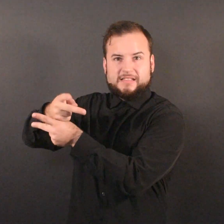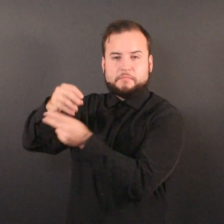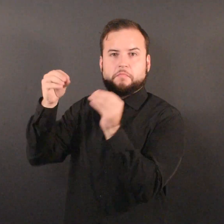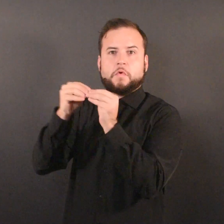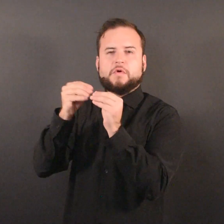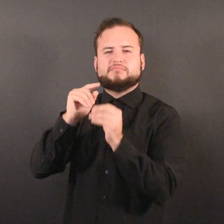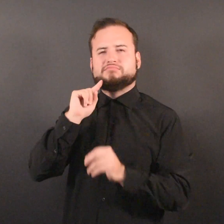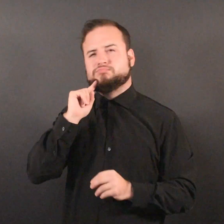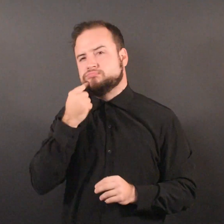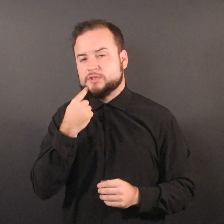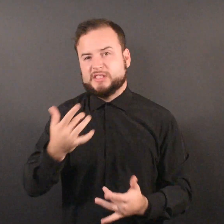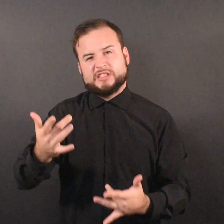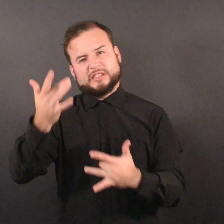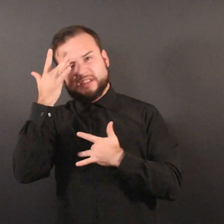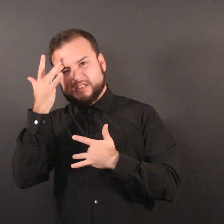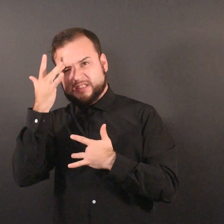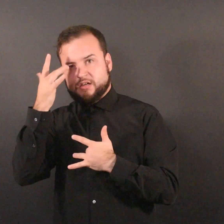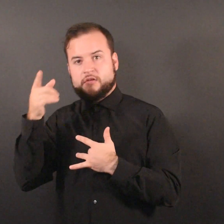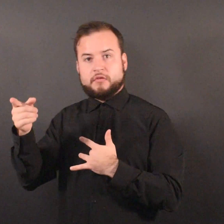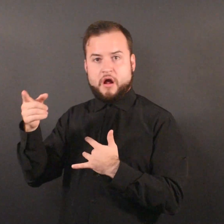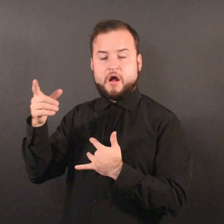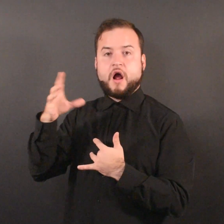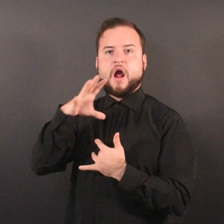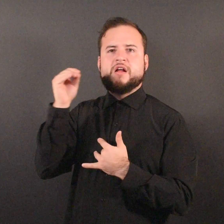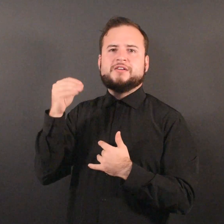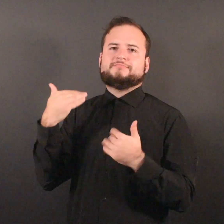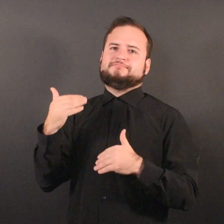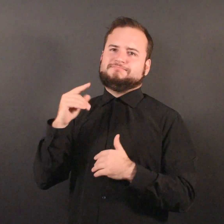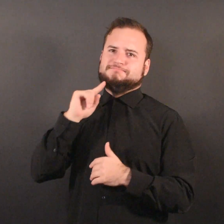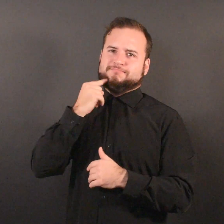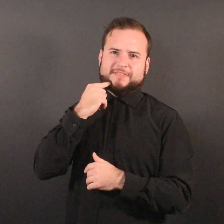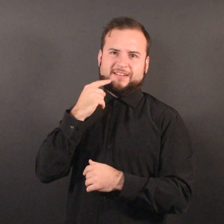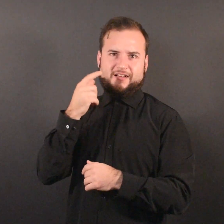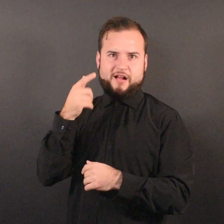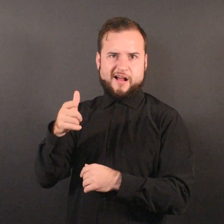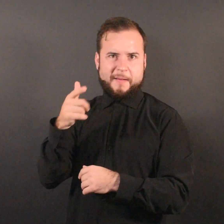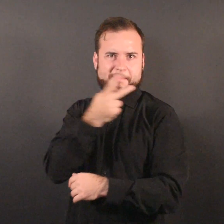higher acuity patients with multiple health concerns.